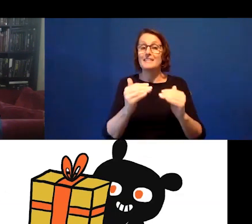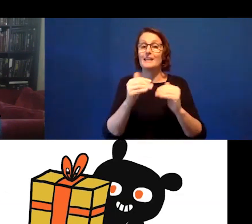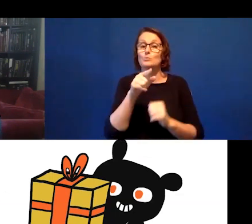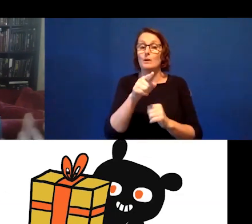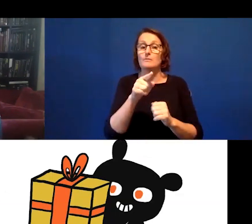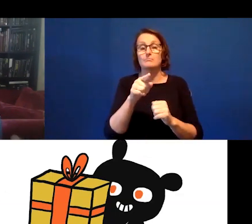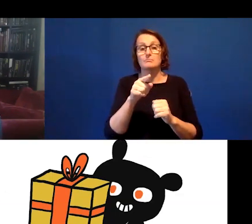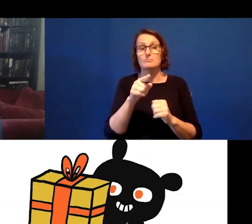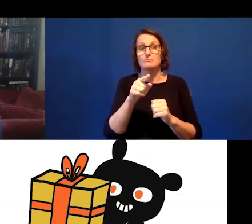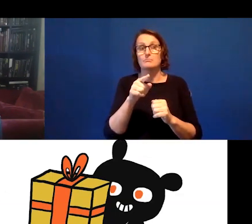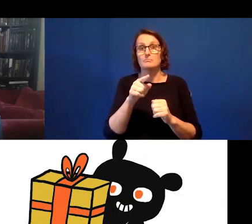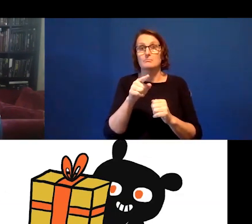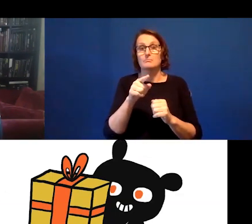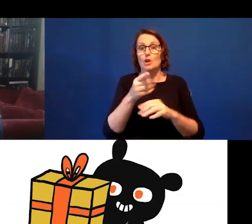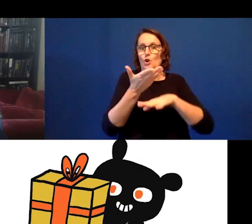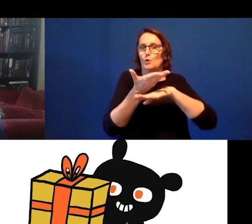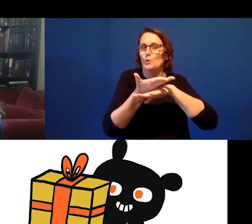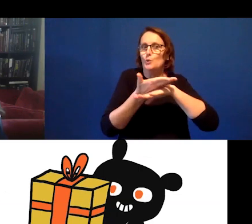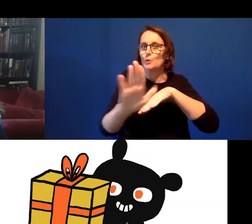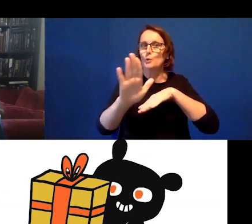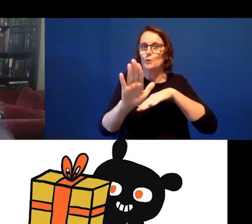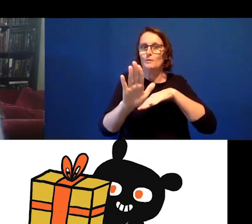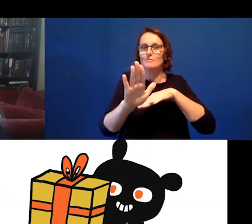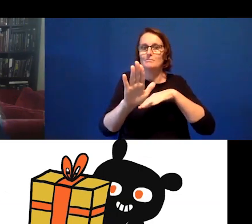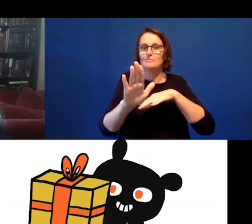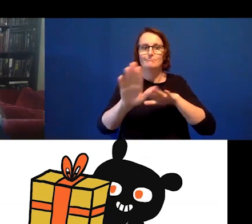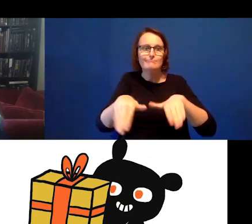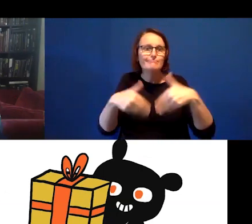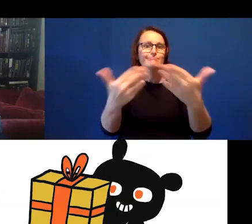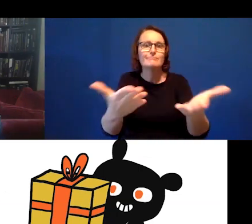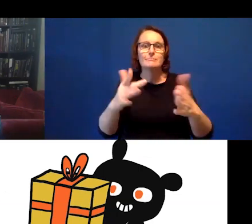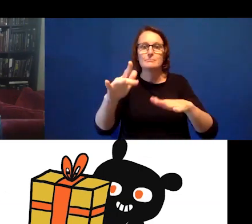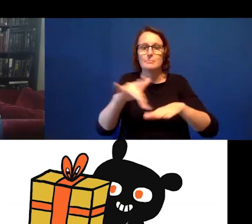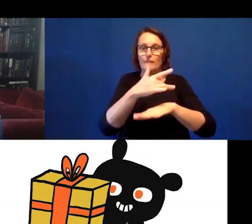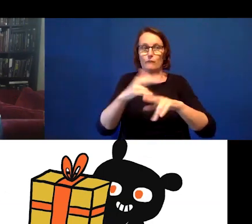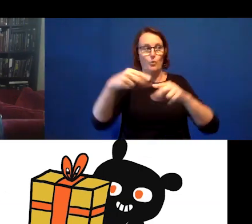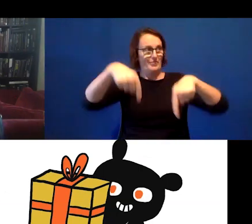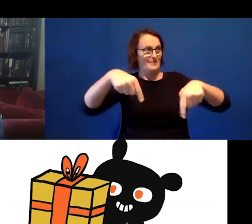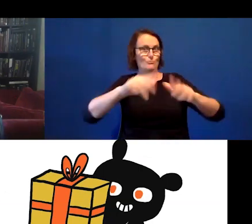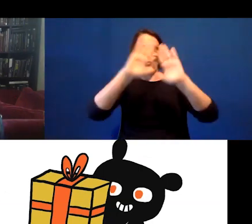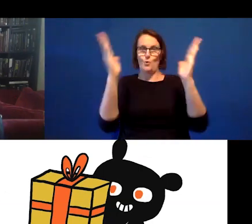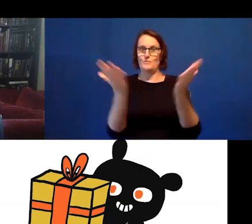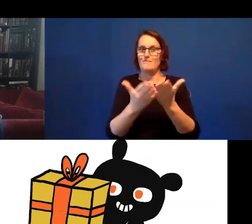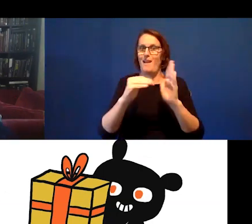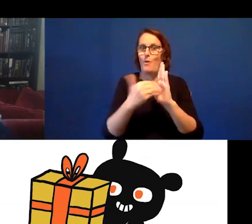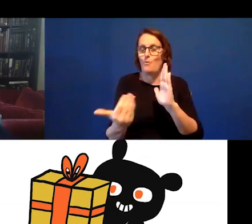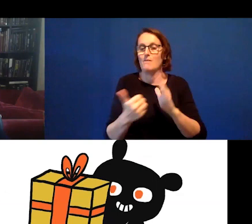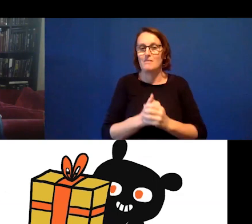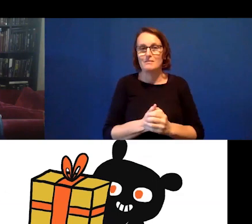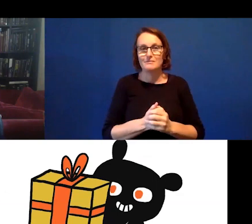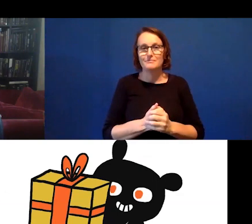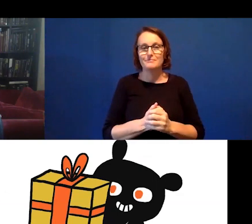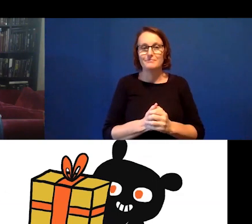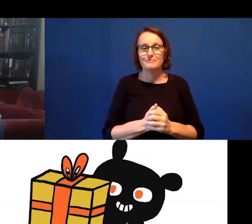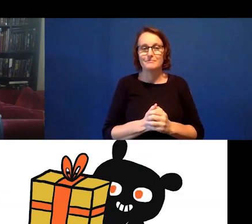conceived and intended for this particular context.